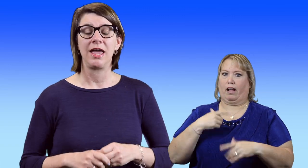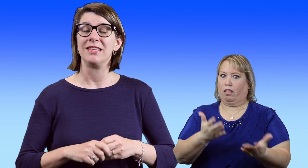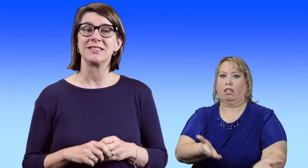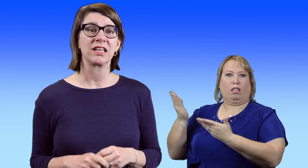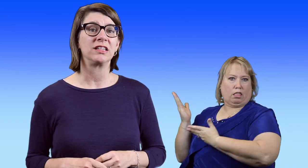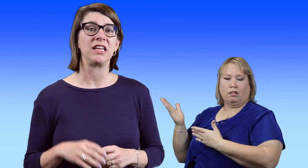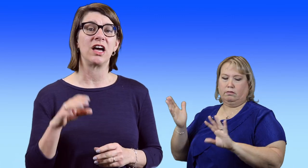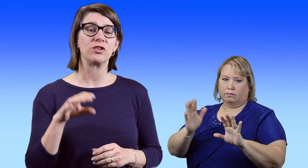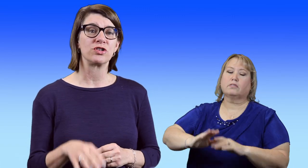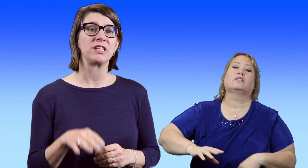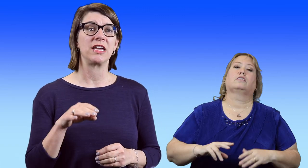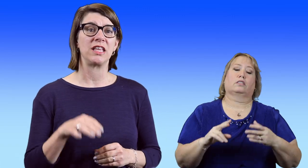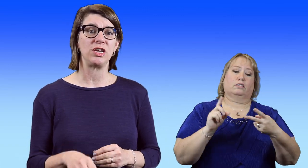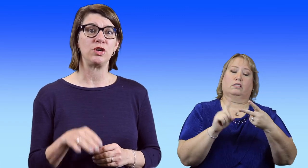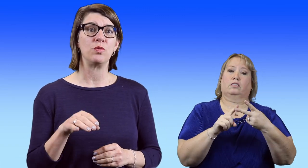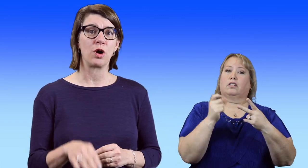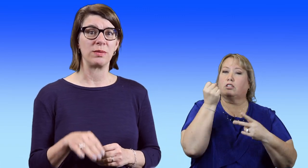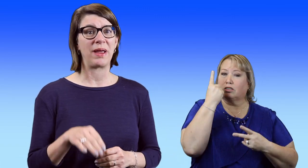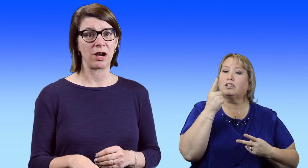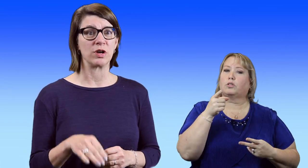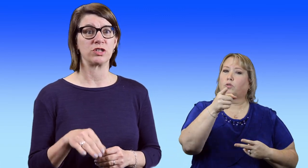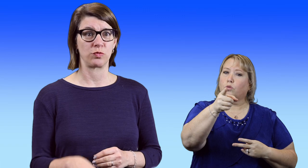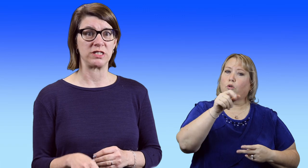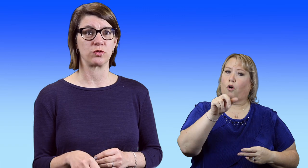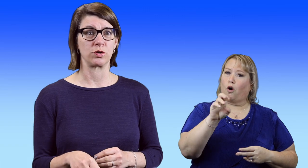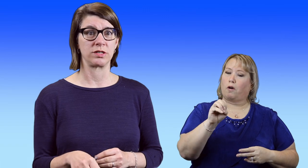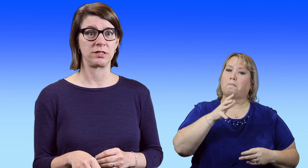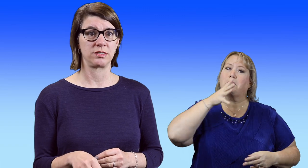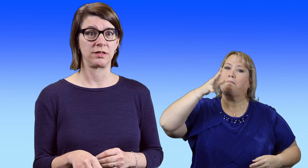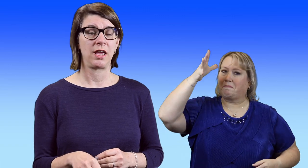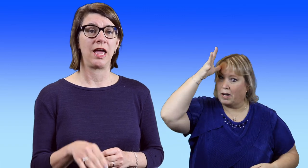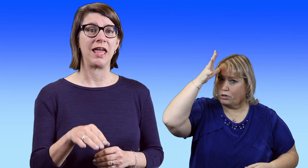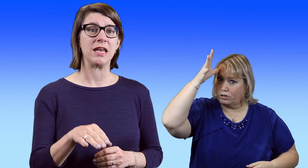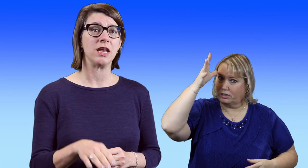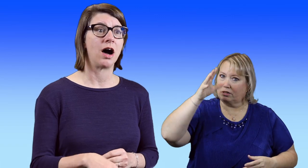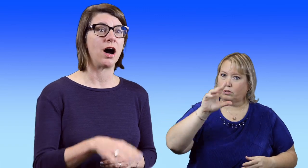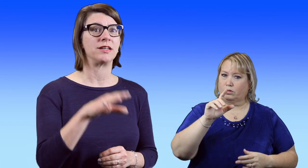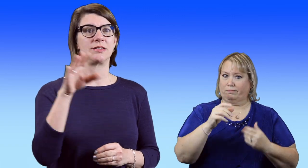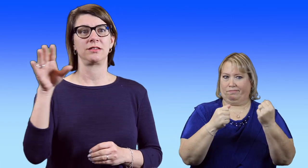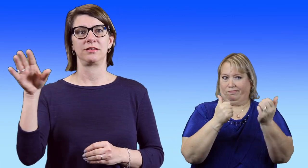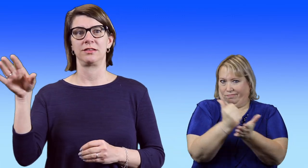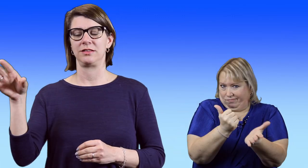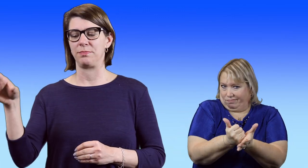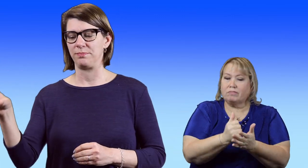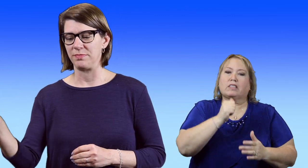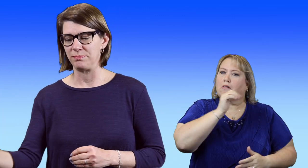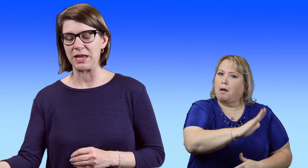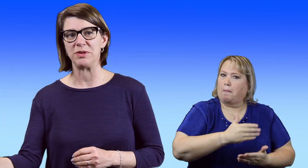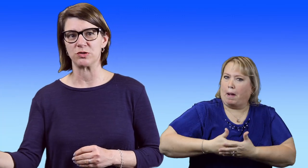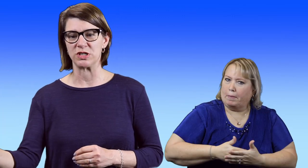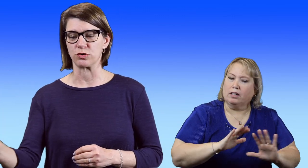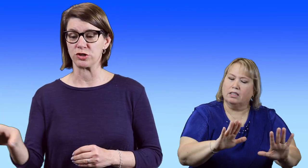And then secondly, understand that you are the parent's resource and not the baby's resource.